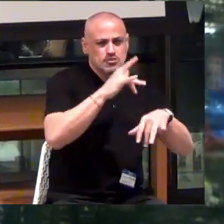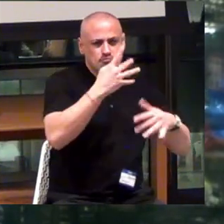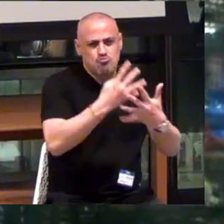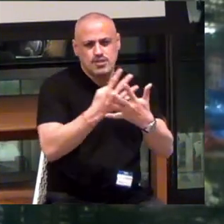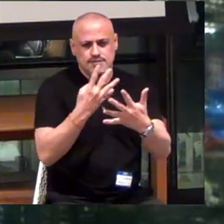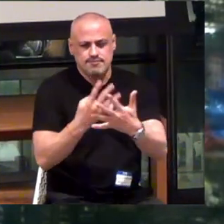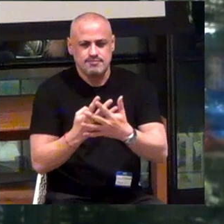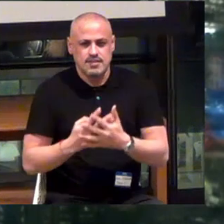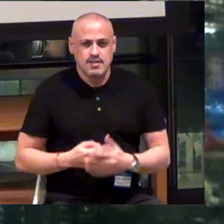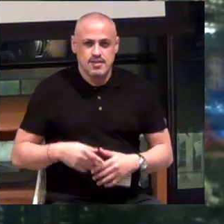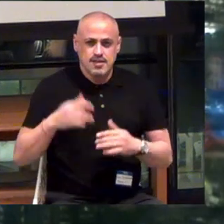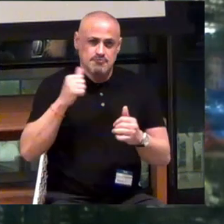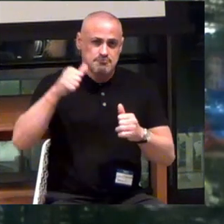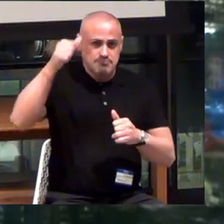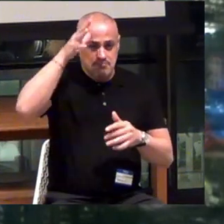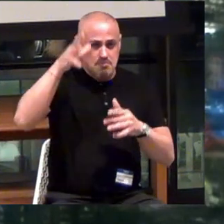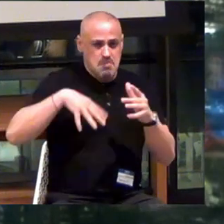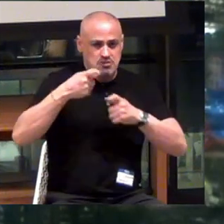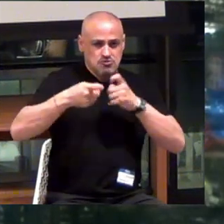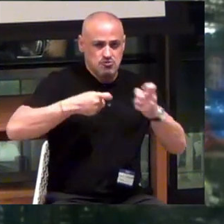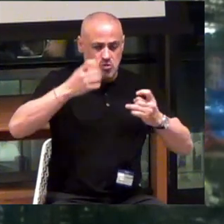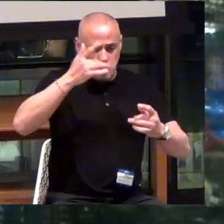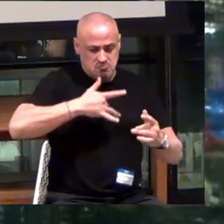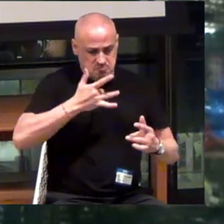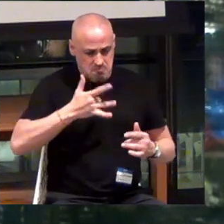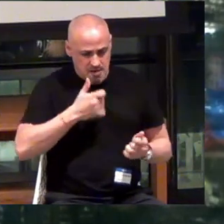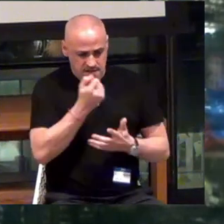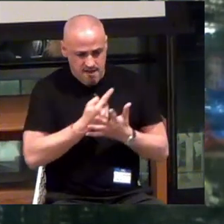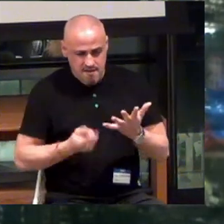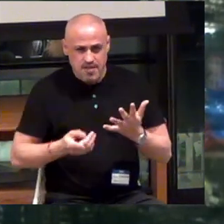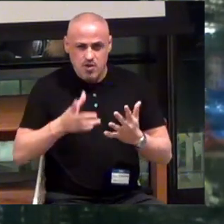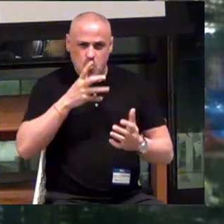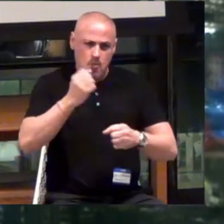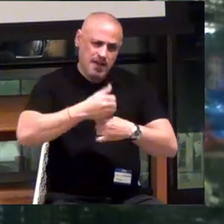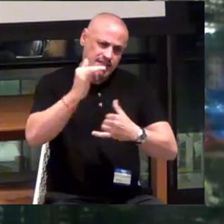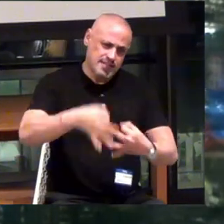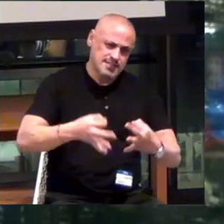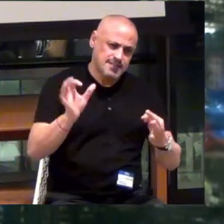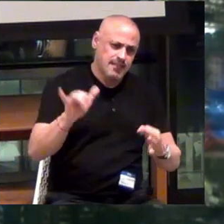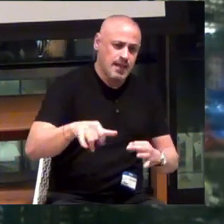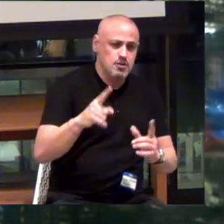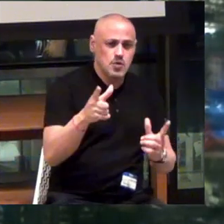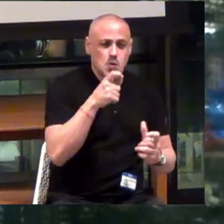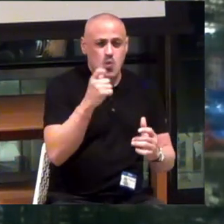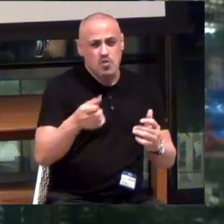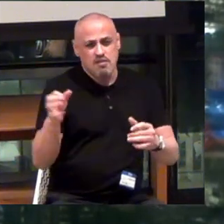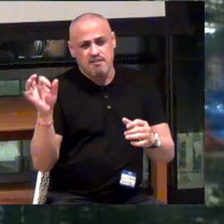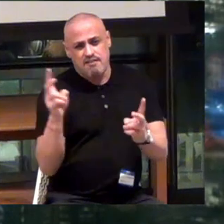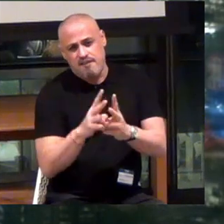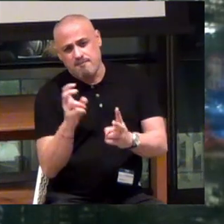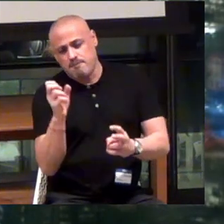Patriarchy of all the senses is sight? Who really made that decision? Who the eff made that decision?